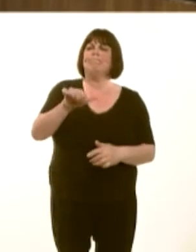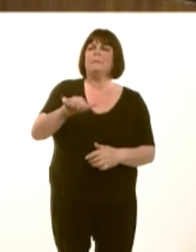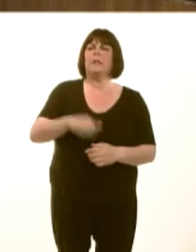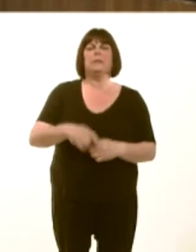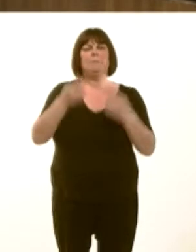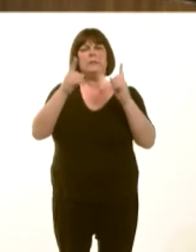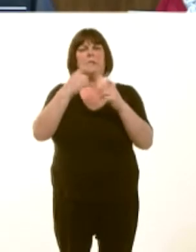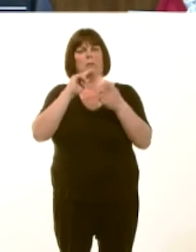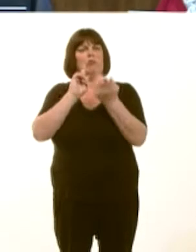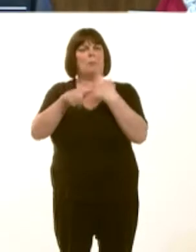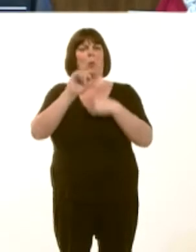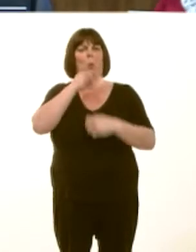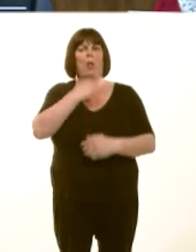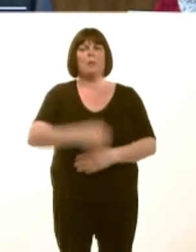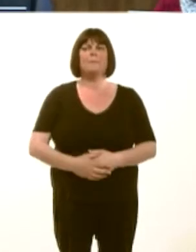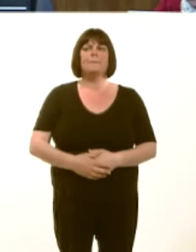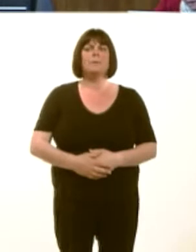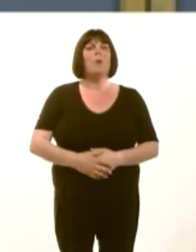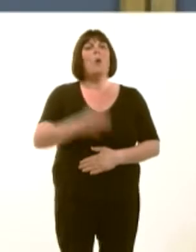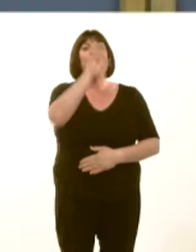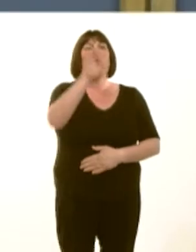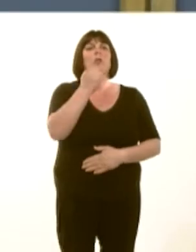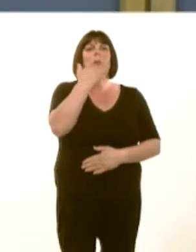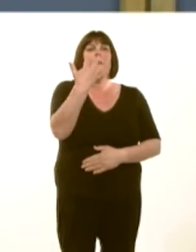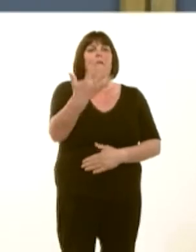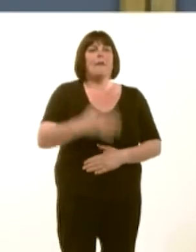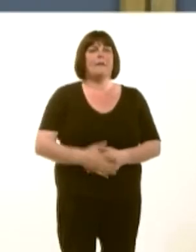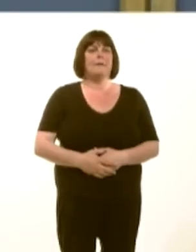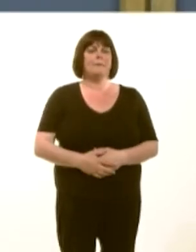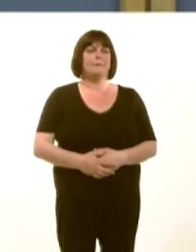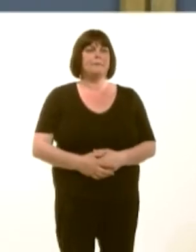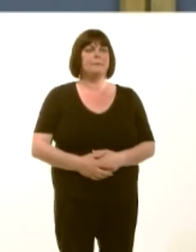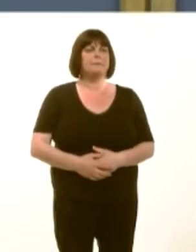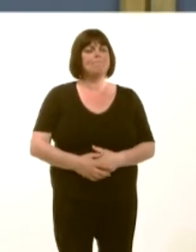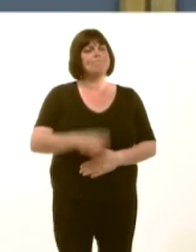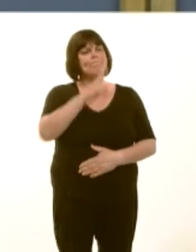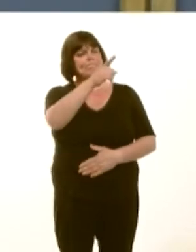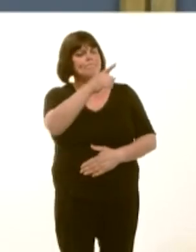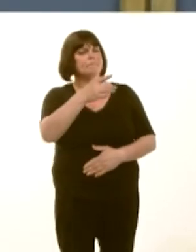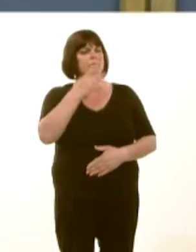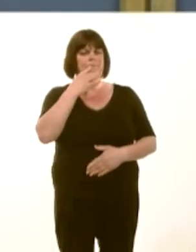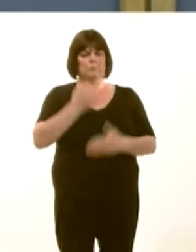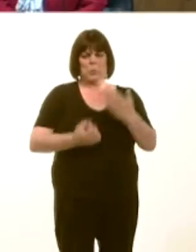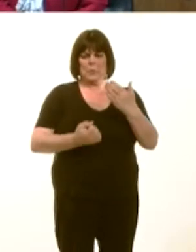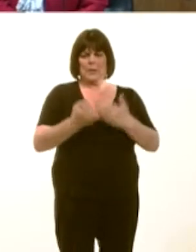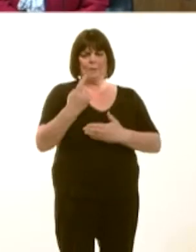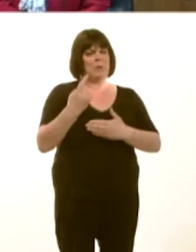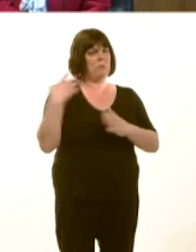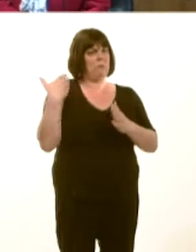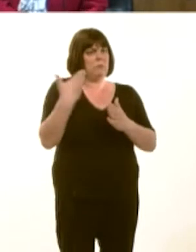Sandy Mewies: 5. A wnaiff y Prif Weinidog roi'r wybodaeth ddiweddaraf am yr hyn y mae Llywodraeth Cymru yn ei wneud i gynyddu'r cyflenwad tai yng Nghymru?